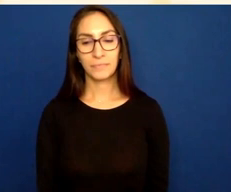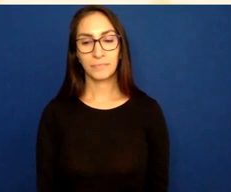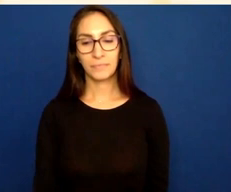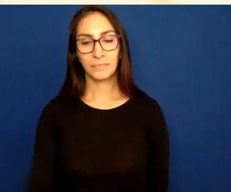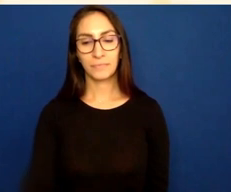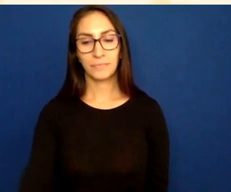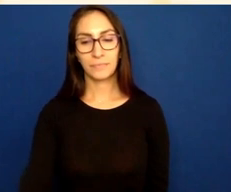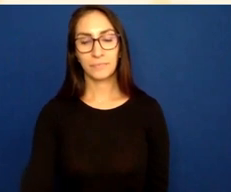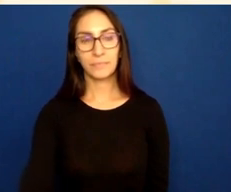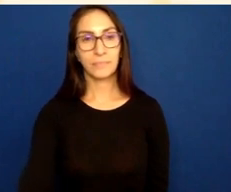This clip is inaccessible.